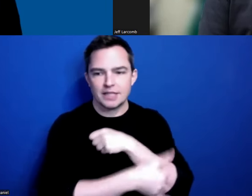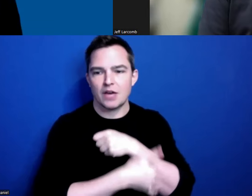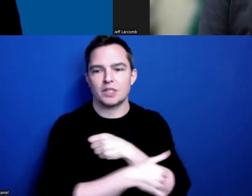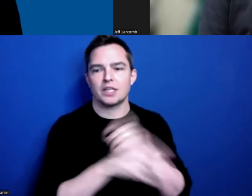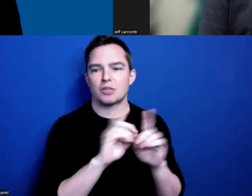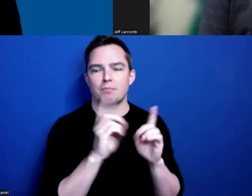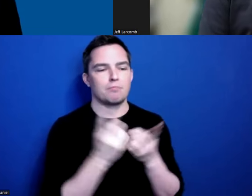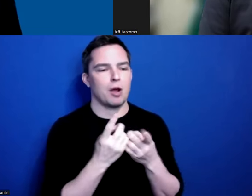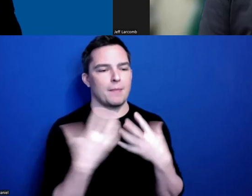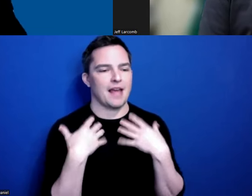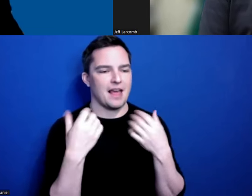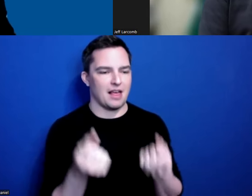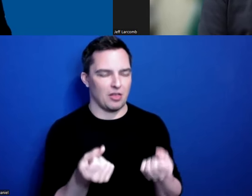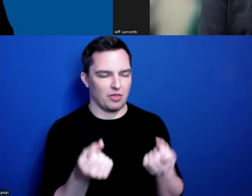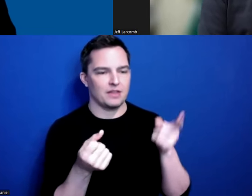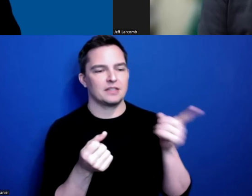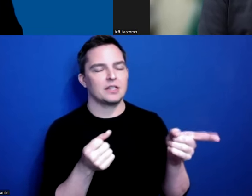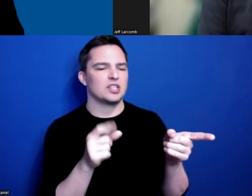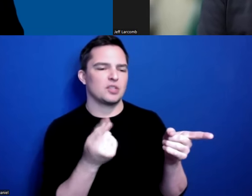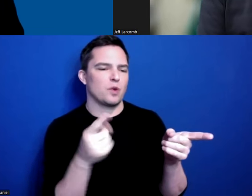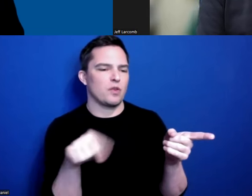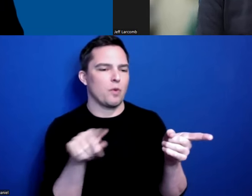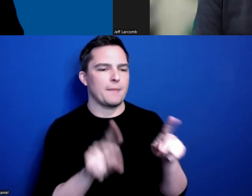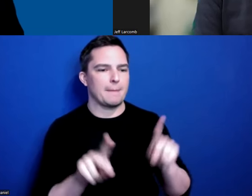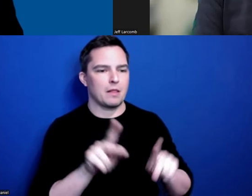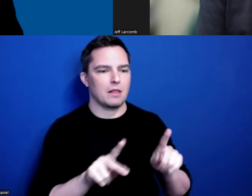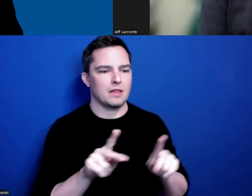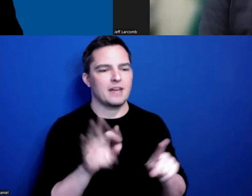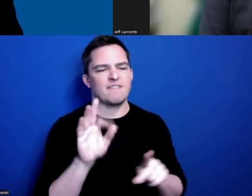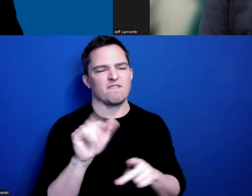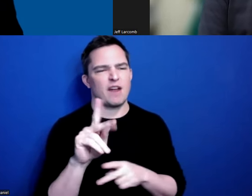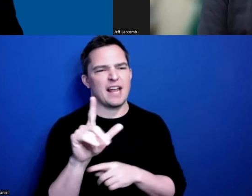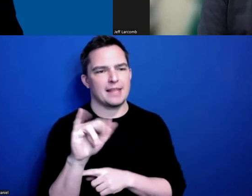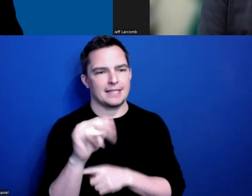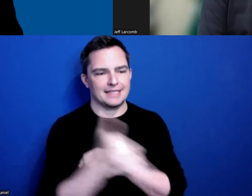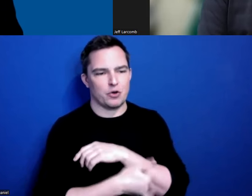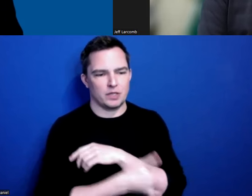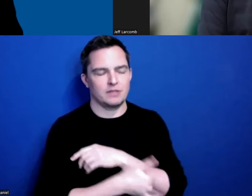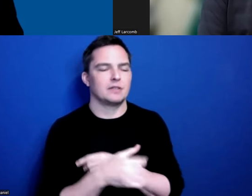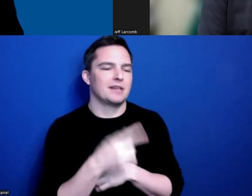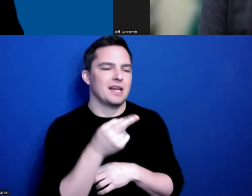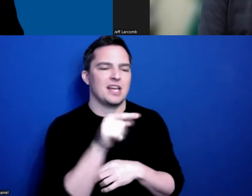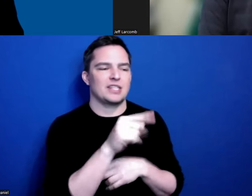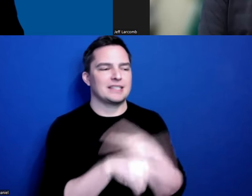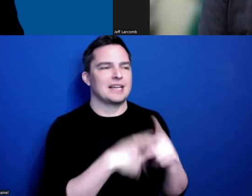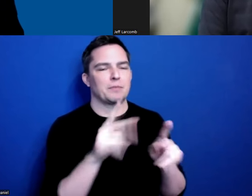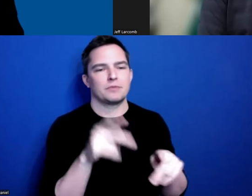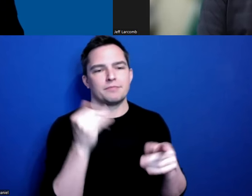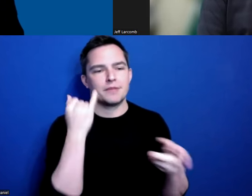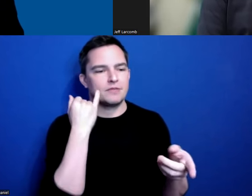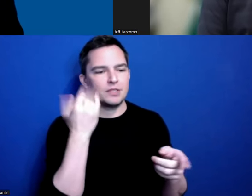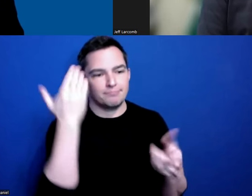and she’s just one of those people who…. If she doesn't know she’ll try and find out.